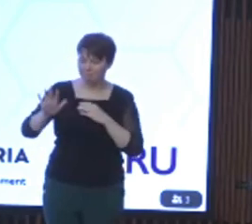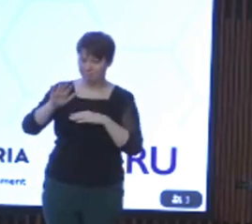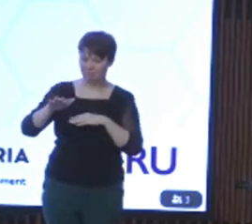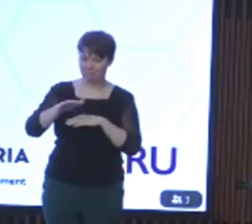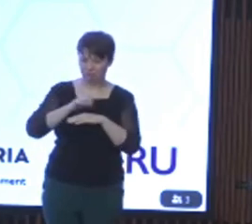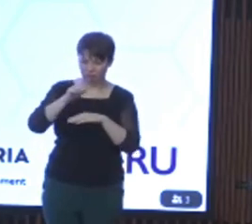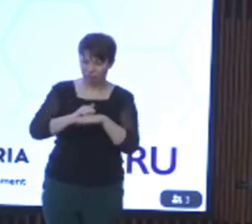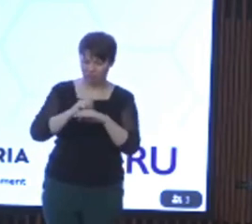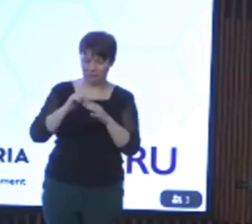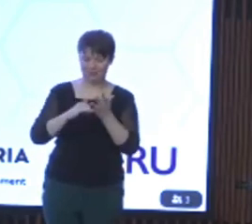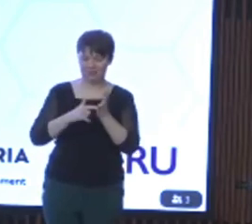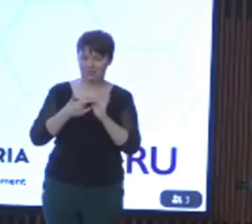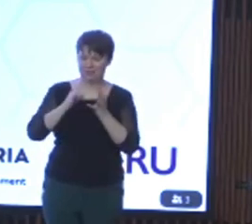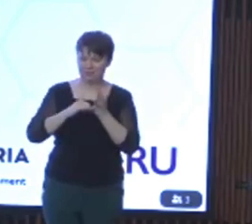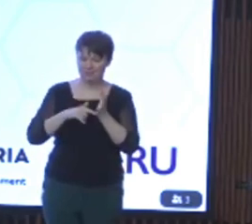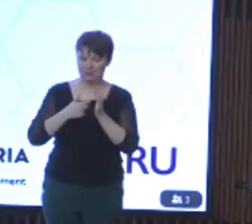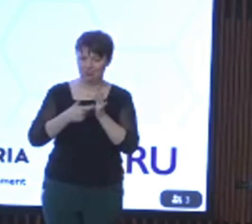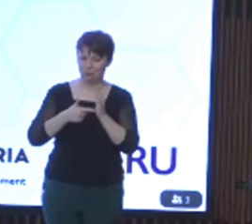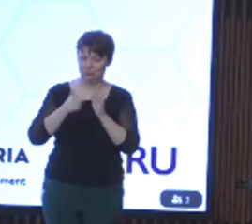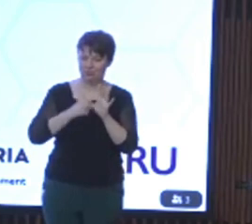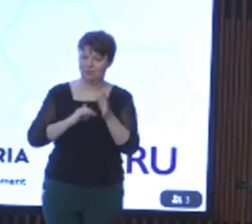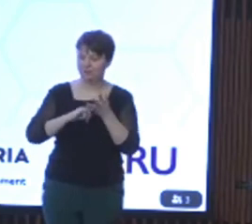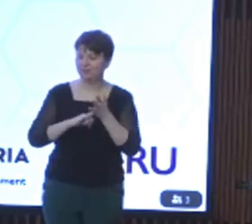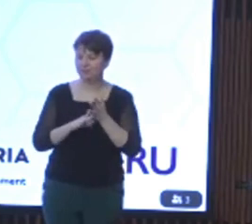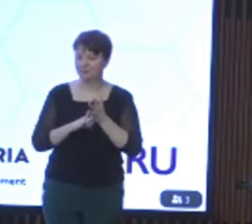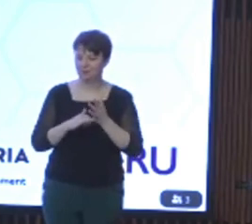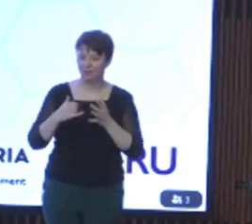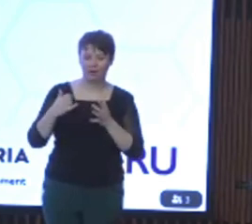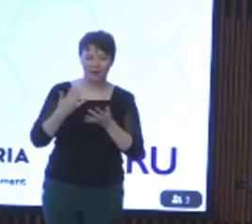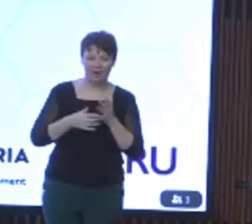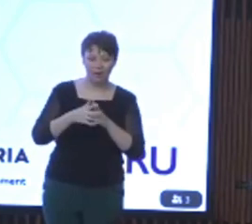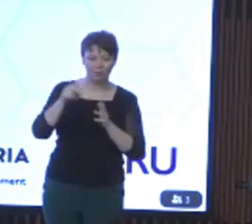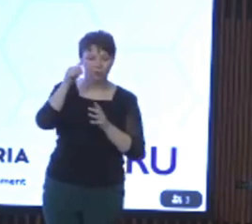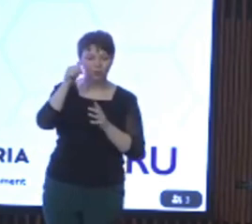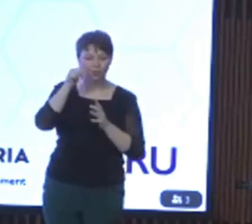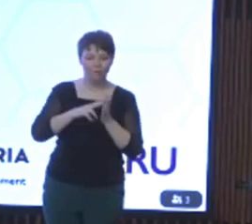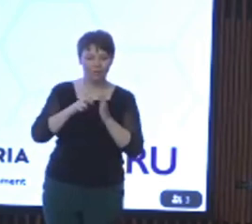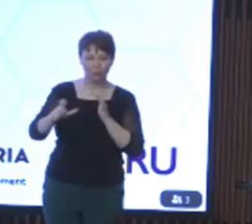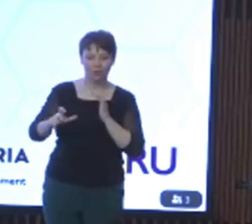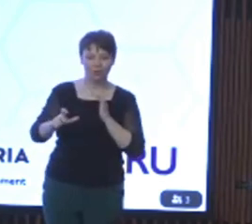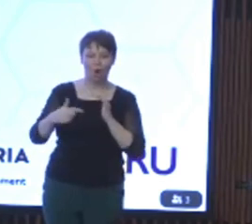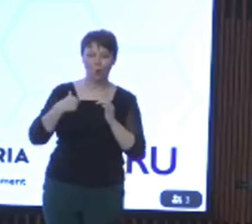to me at the Disability Reform Ministers Council - you can always tell a Victorian because they'll always tell you how much better we do everything than everyone else.